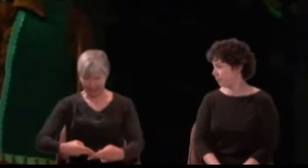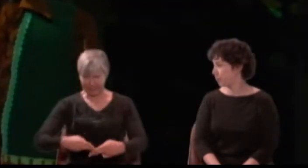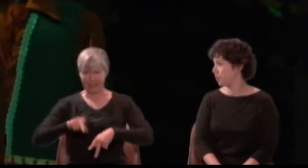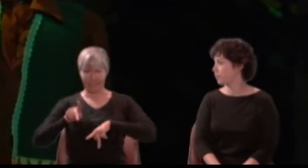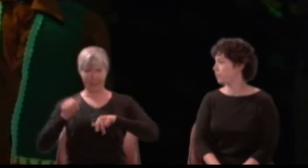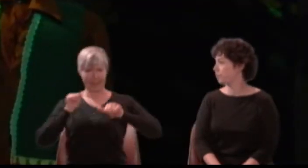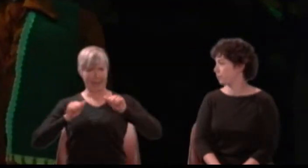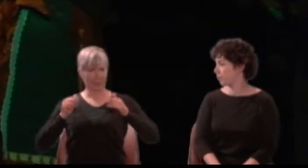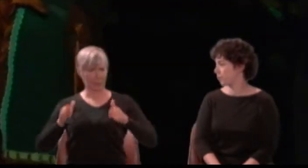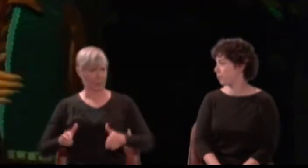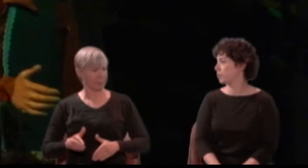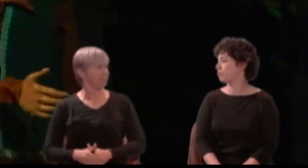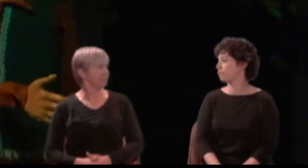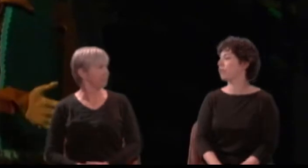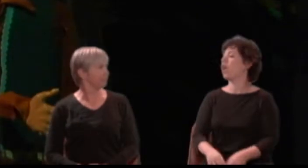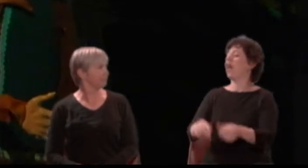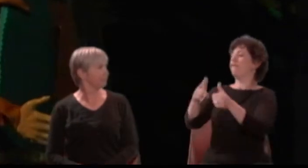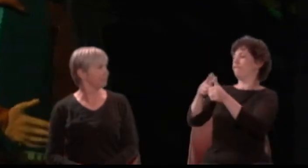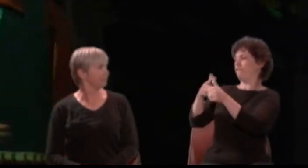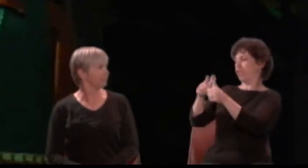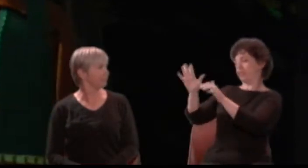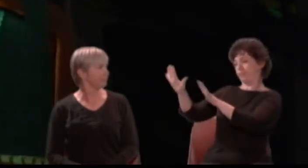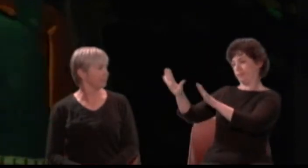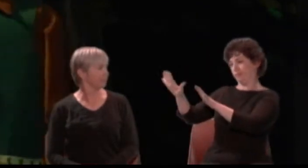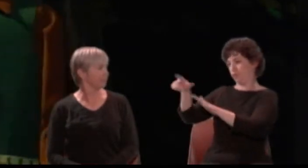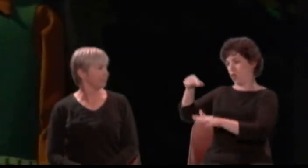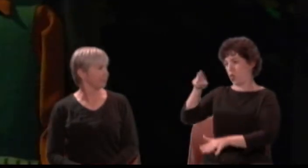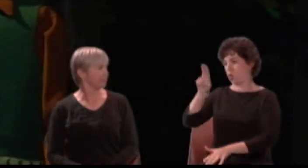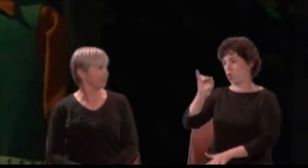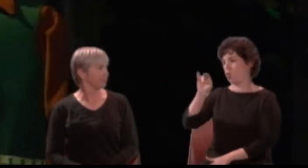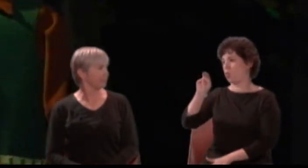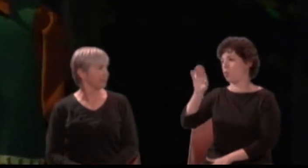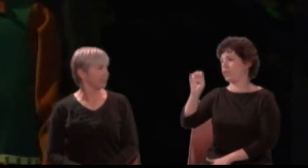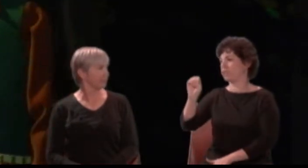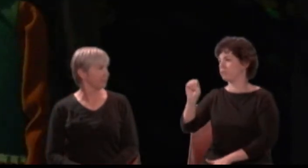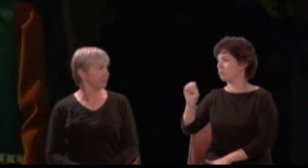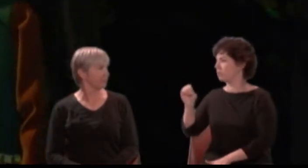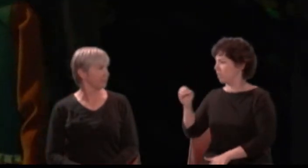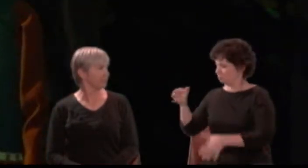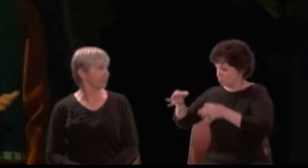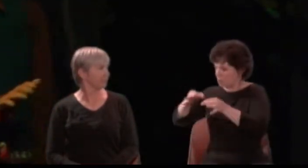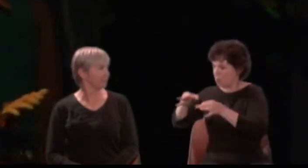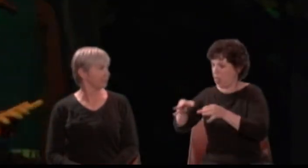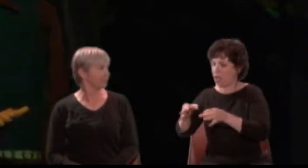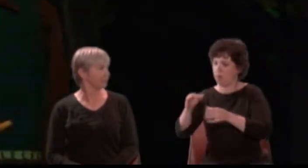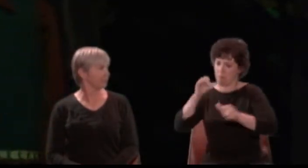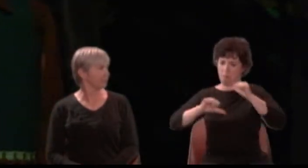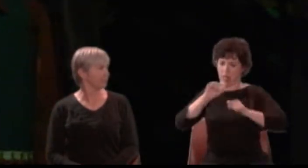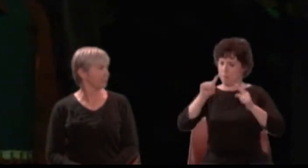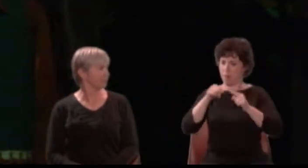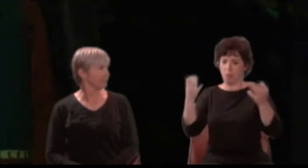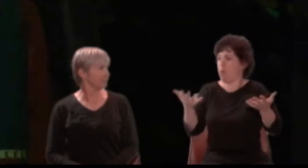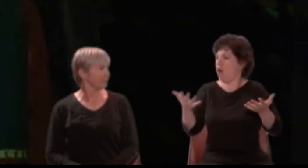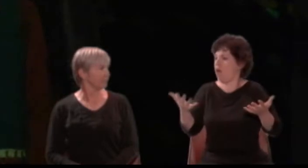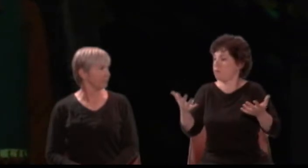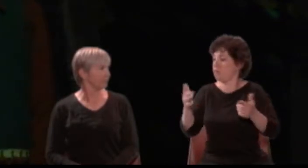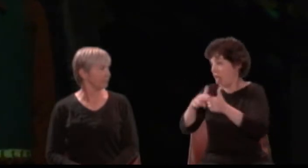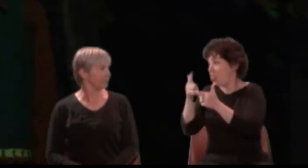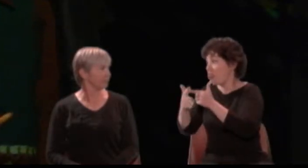Bottom: First, good Peter Quince say what the play treats on, then read the names of the actors by the scroll.